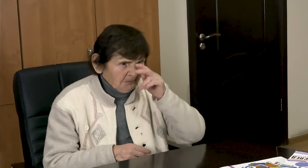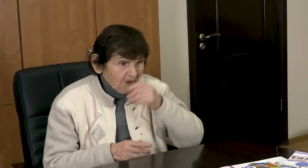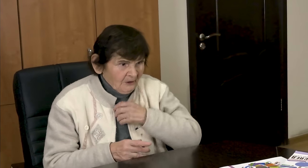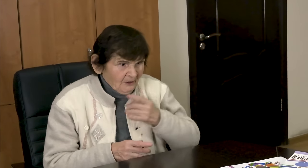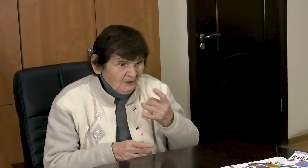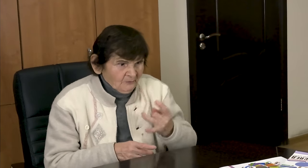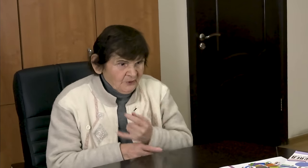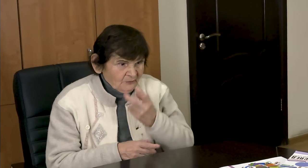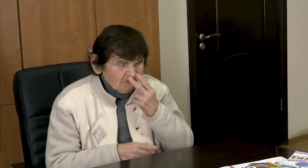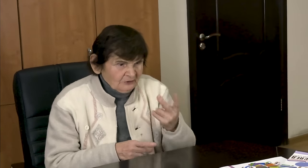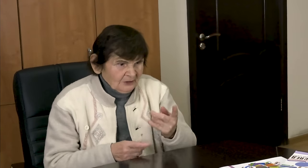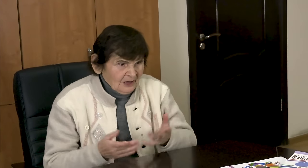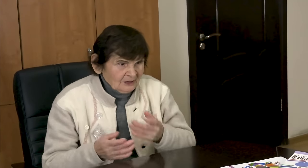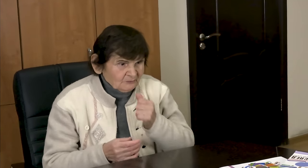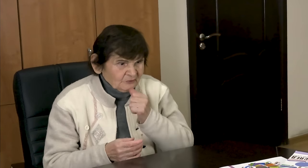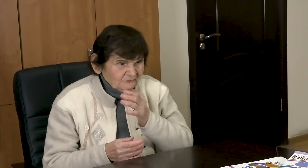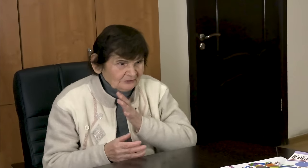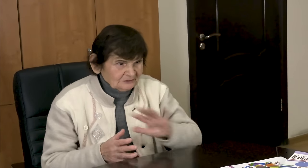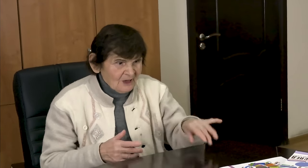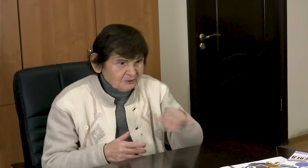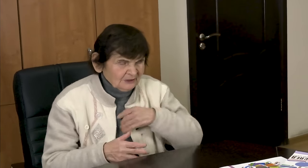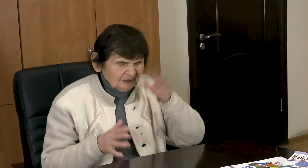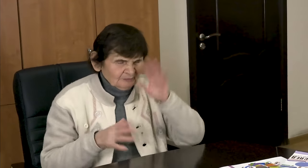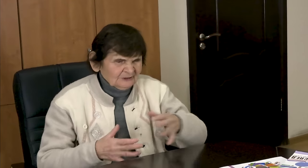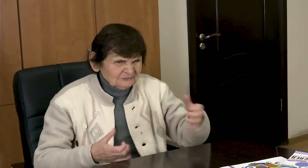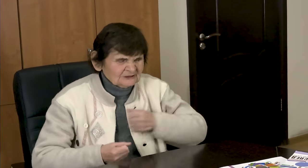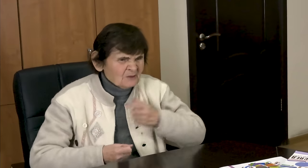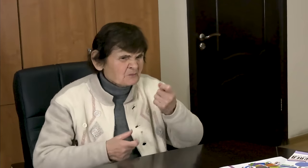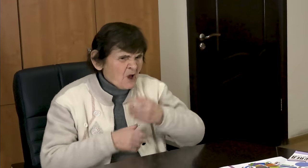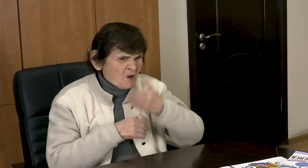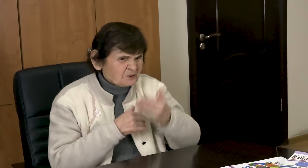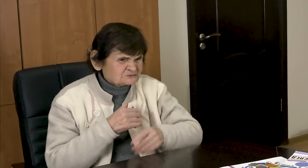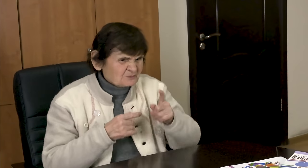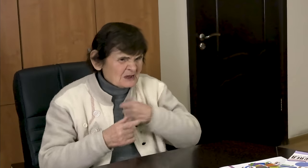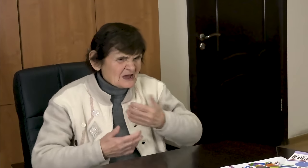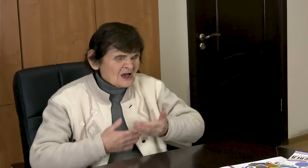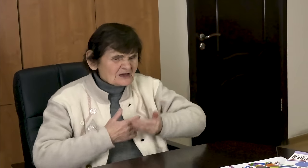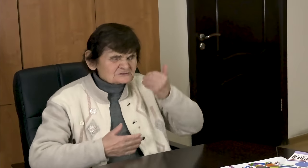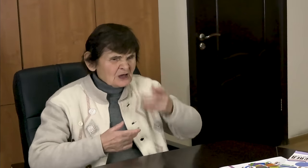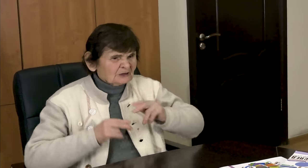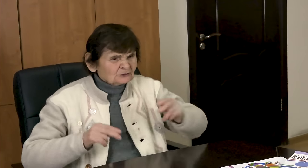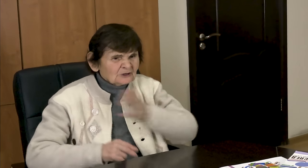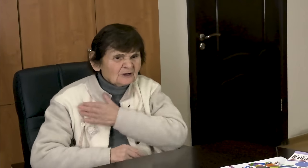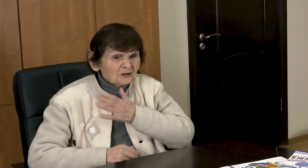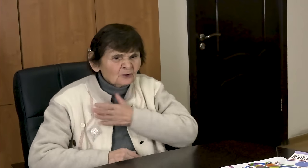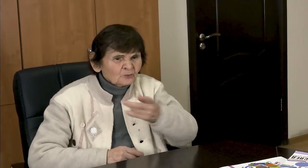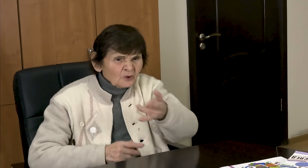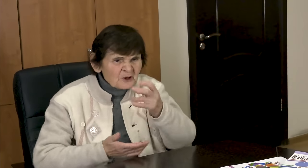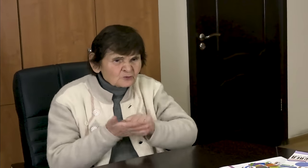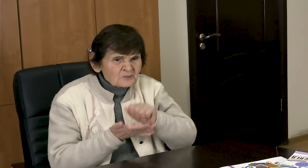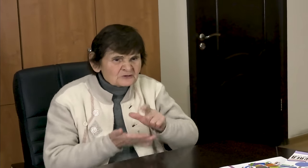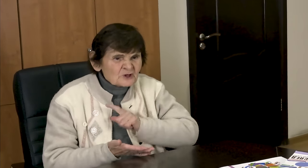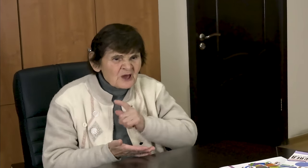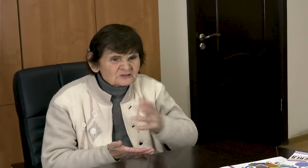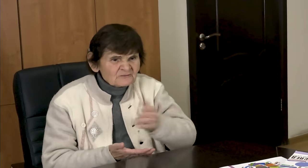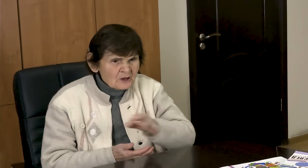I saw it for the first time, I had never used it before. I'm a little late. The coach said that I needed to pick up the documents.